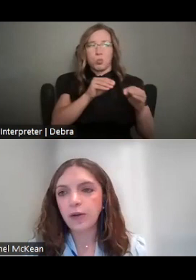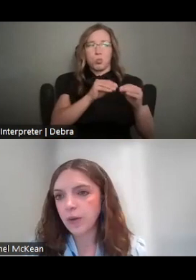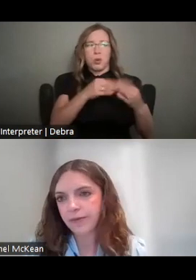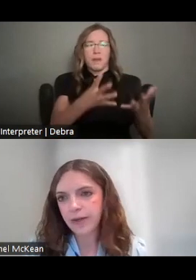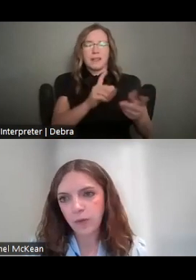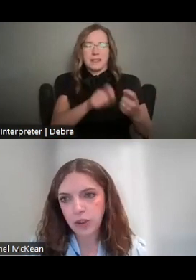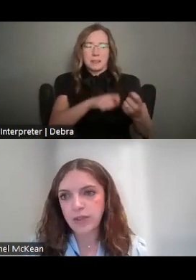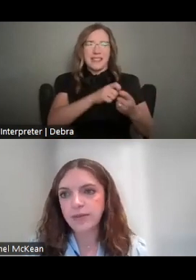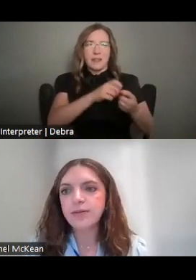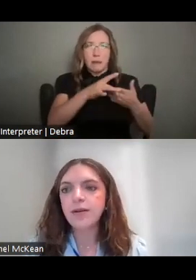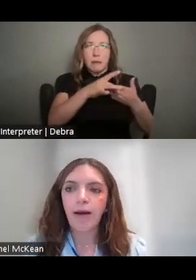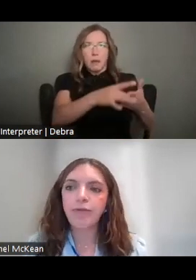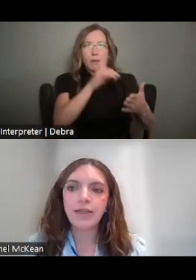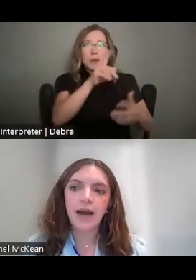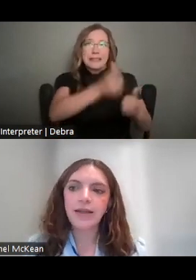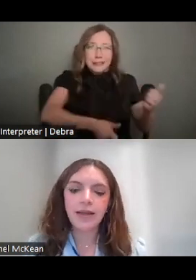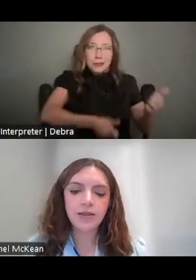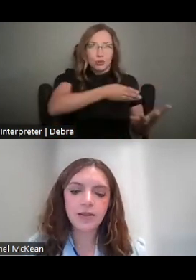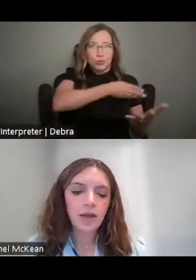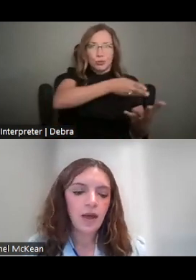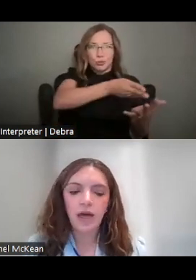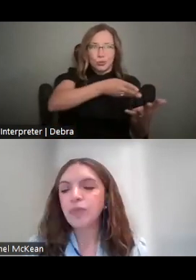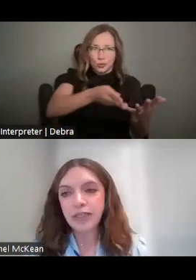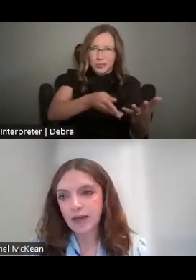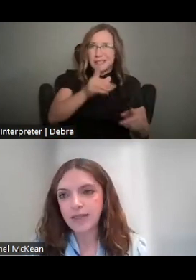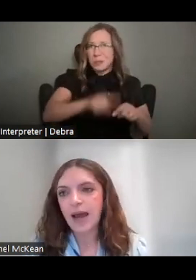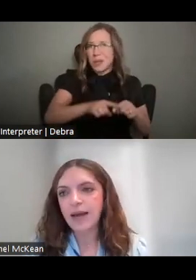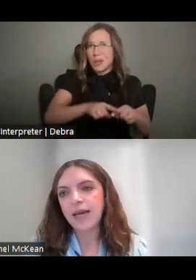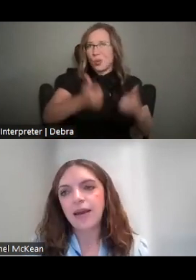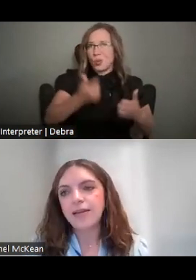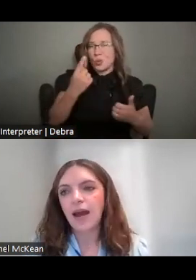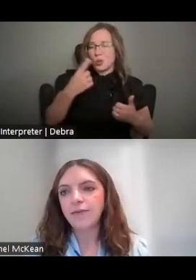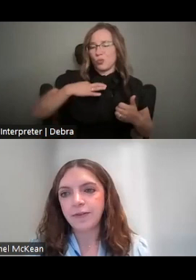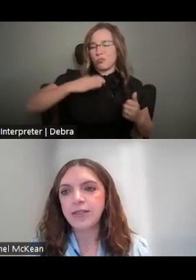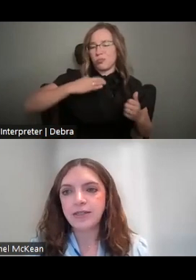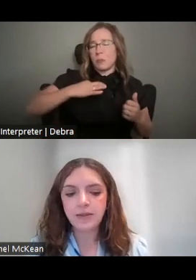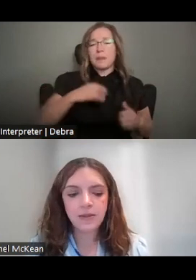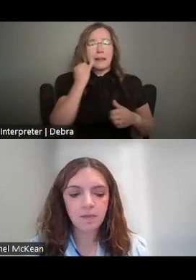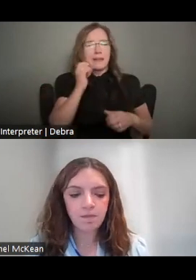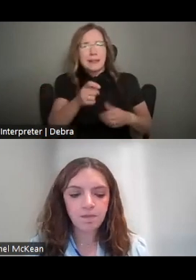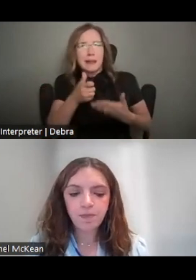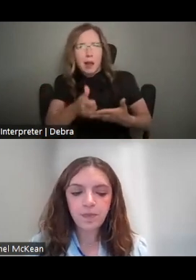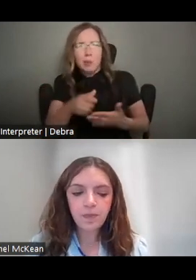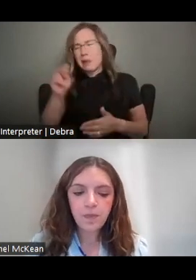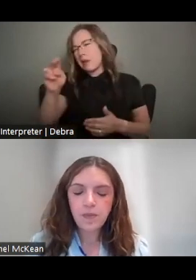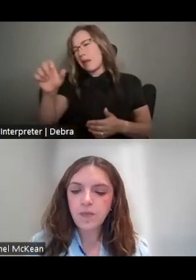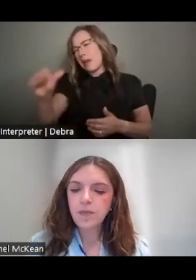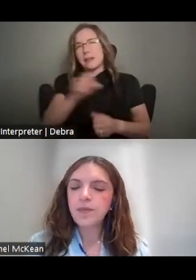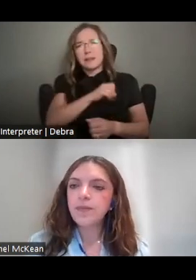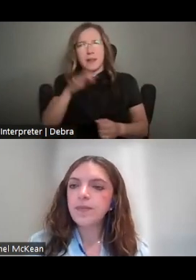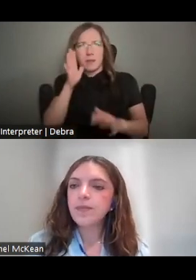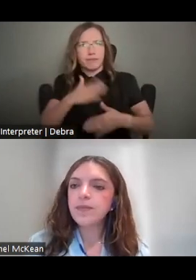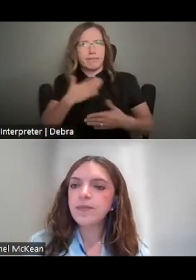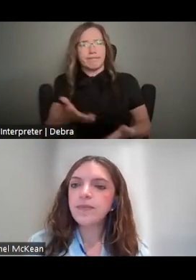AND IF YOU EVER HAVE QUESTIONS ABOUT THESE GUIDELINES, PLEASE CONTACT NEA STAFF FOR ASSISTANCE.